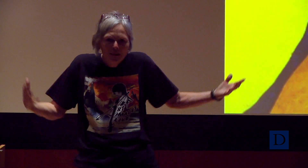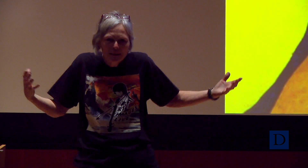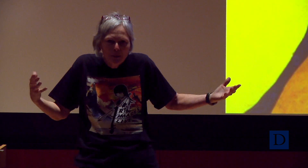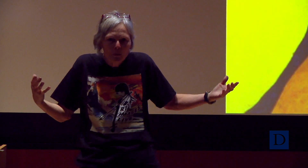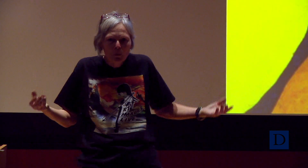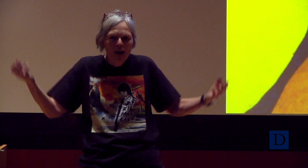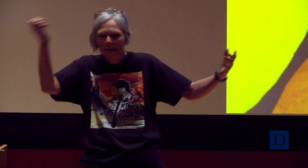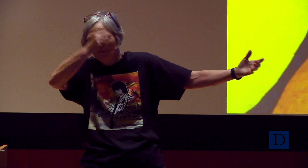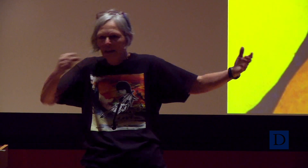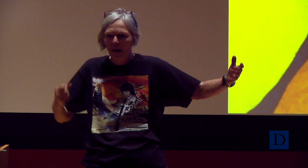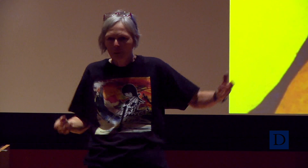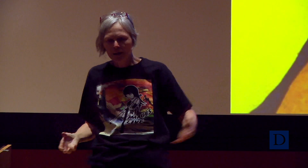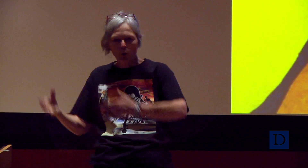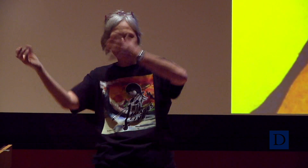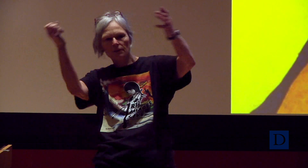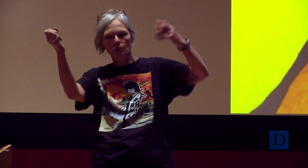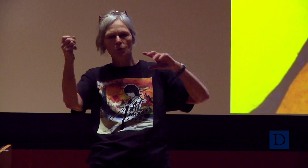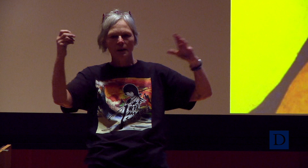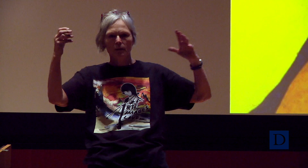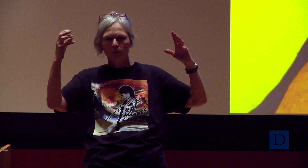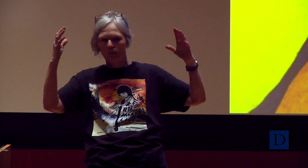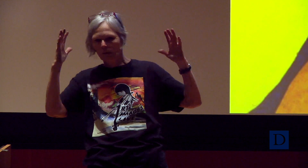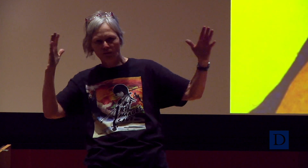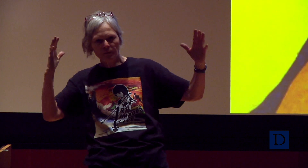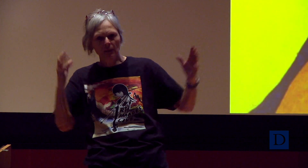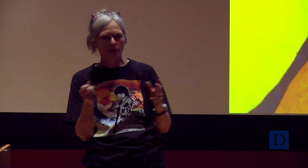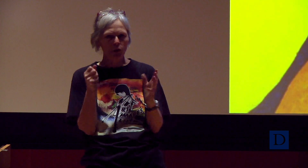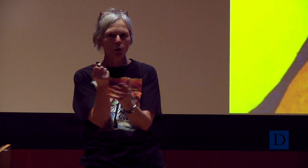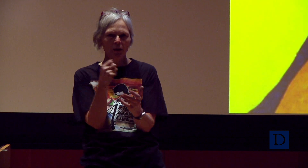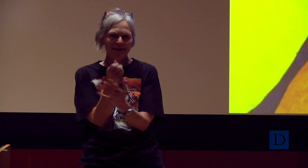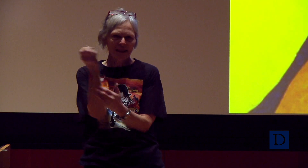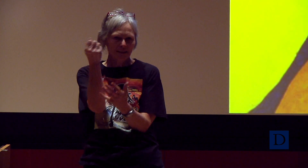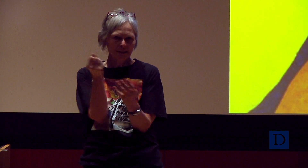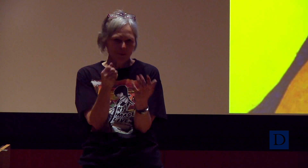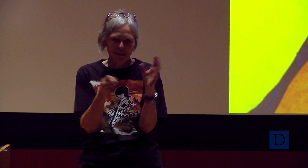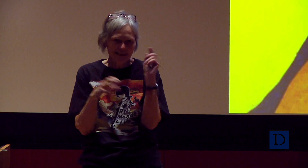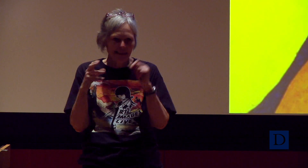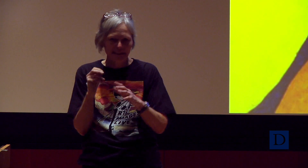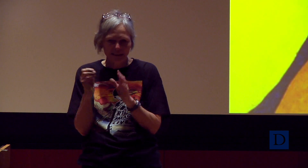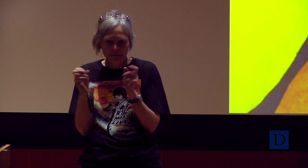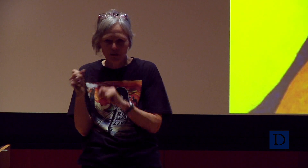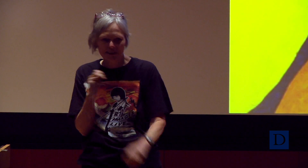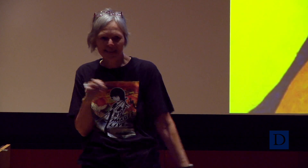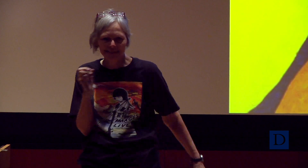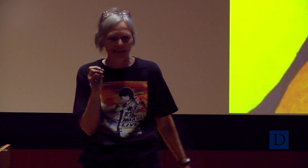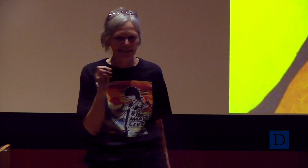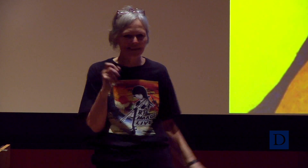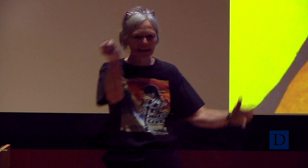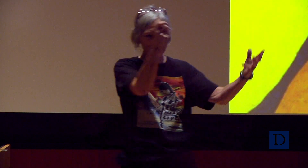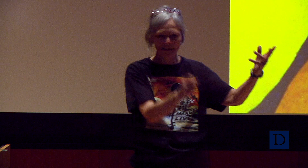All these people are watching me and I’m, like, trying to do fifty of the ukulele UNC musicians on this stage.